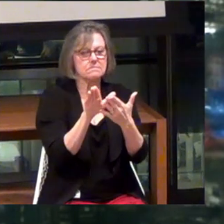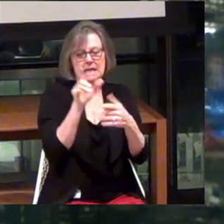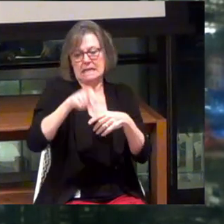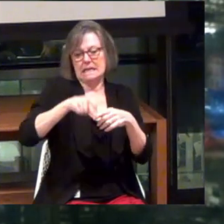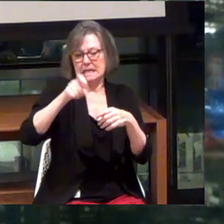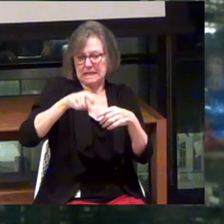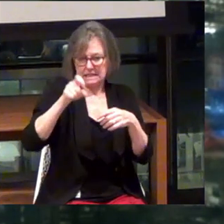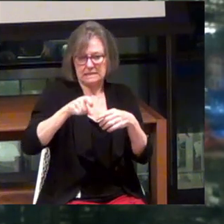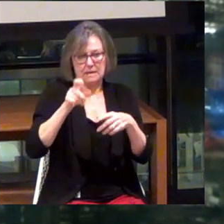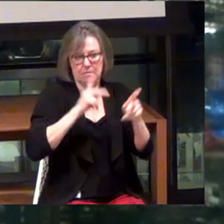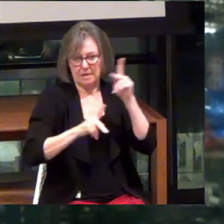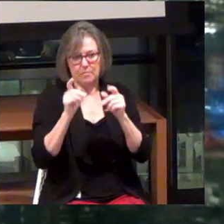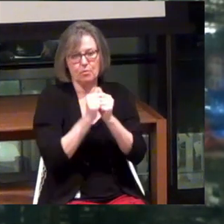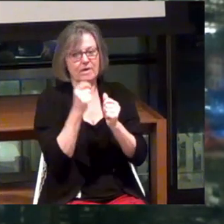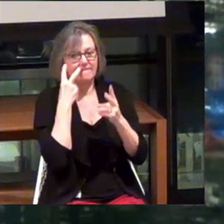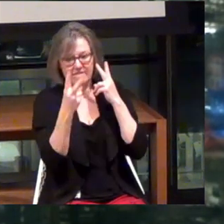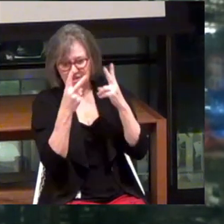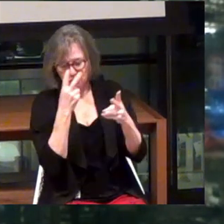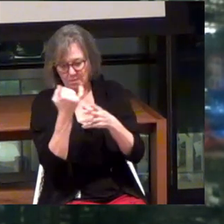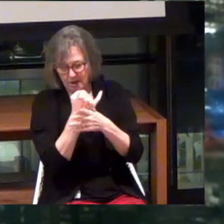of folks with visual impairment.